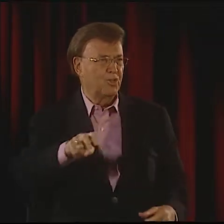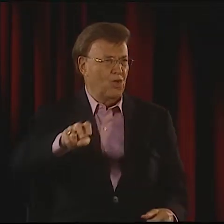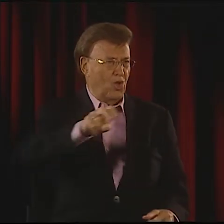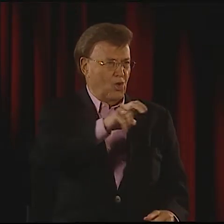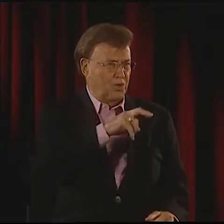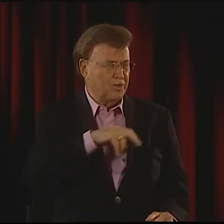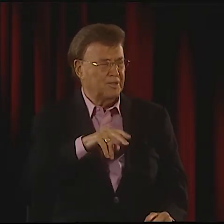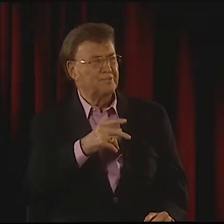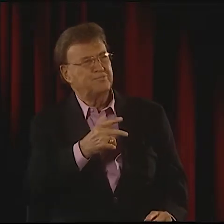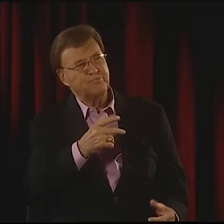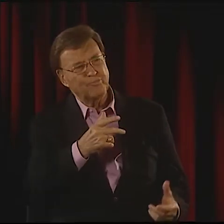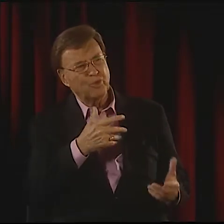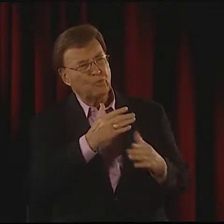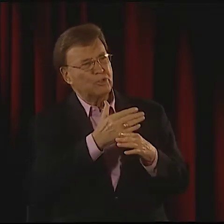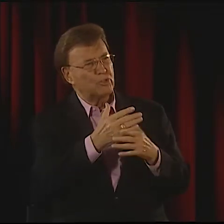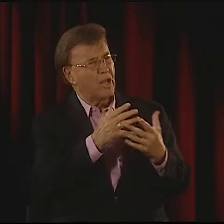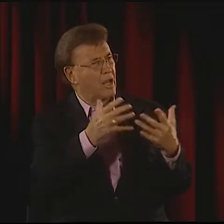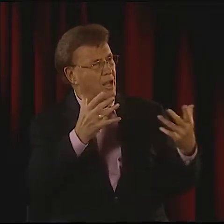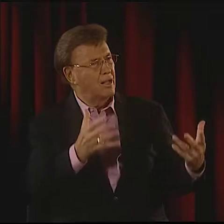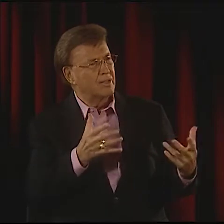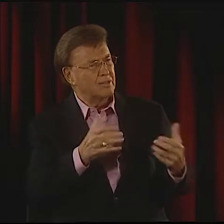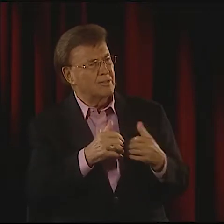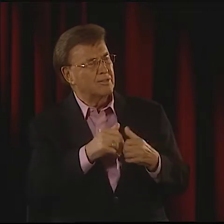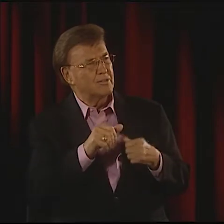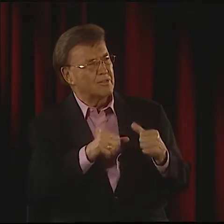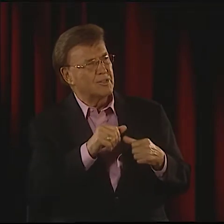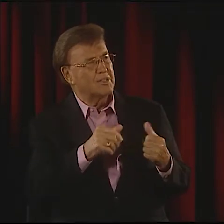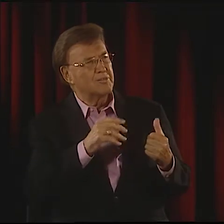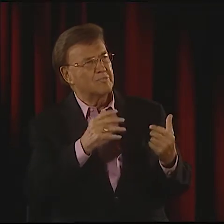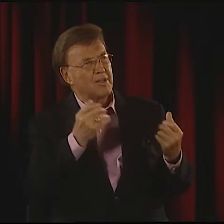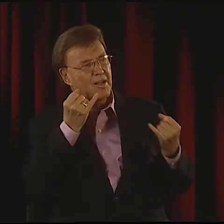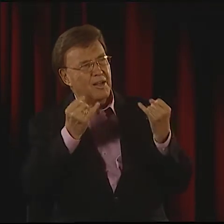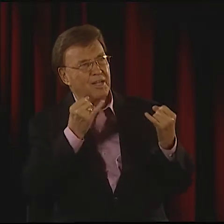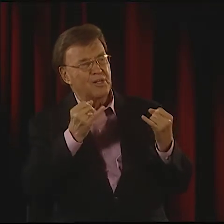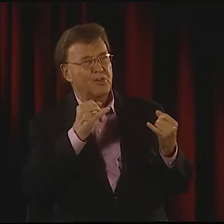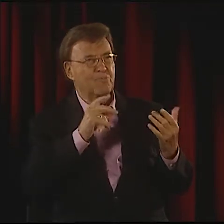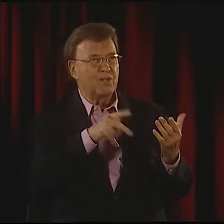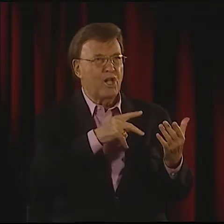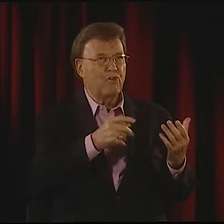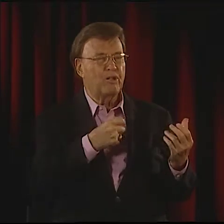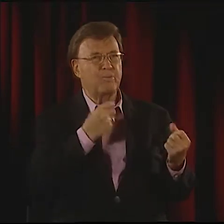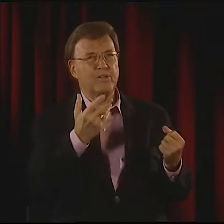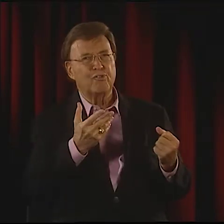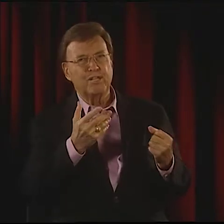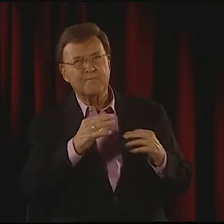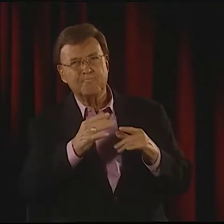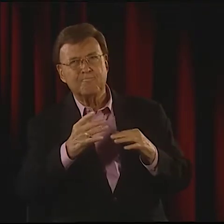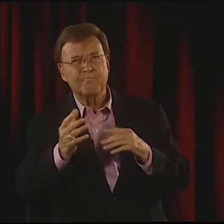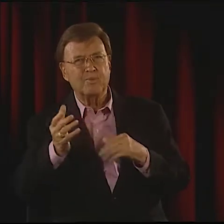YEAH. OH, THE TWO OF US WORKED TOGETHER AT THE NATIONAL THEATRE FOR THE DEAF. WE WERE ROOMMATES AND TOURED TOGETHER.